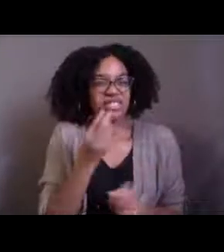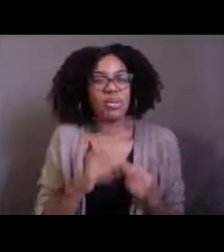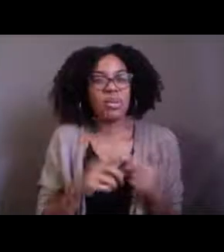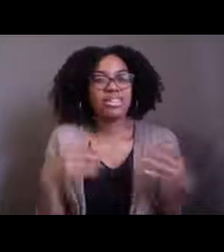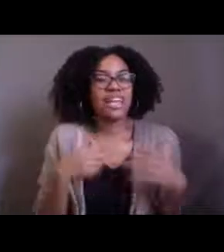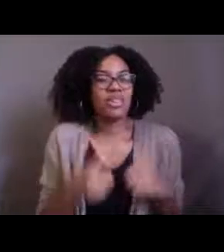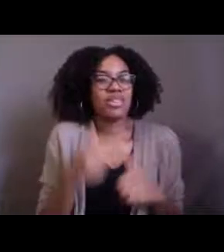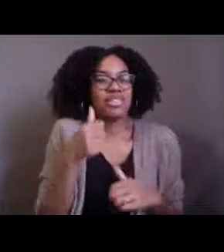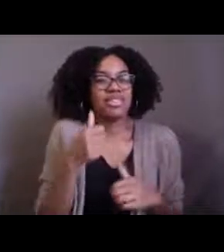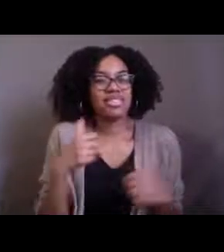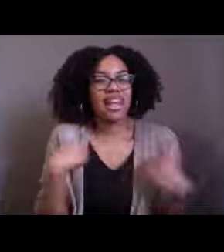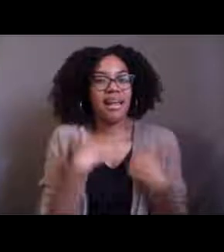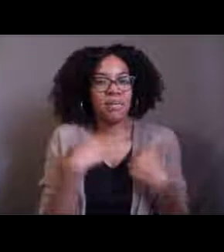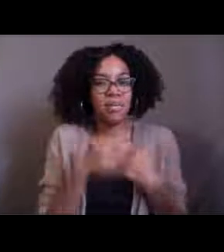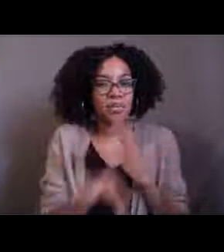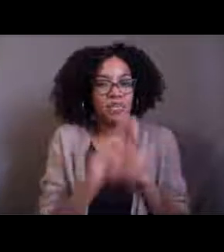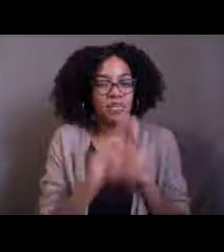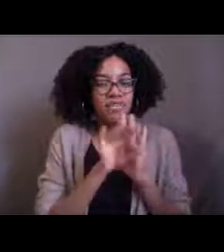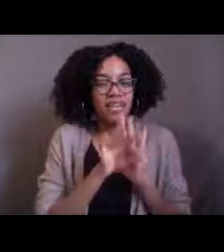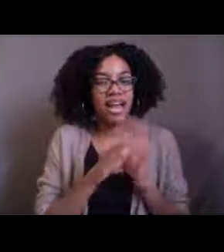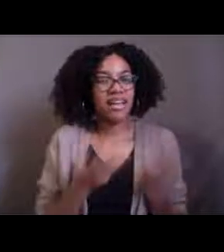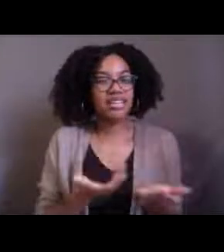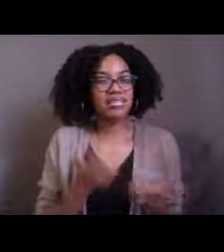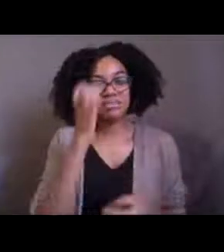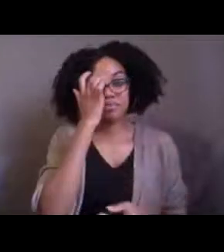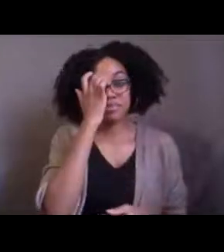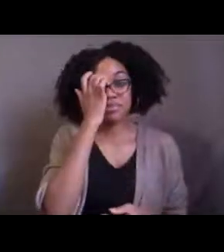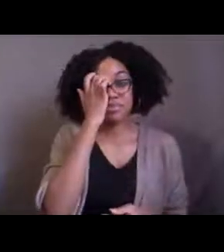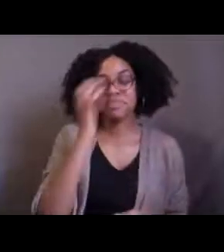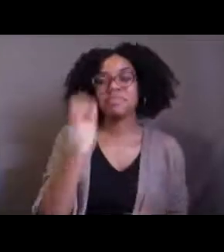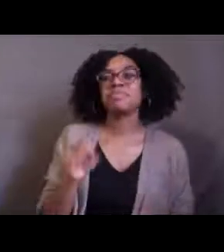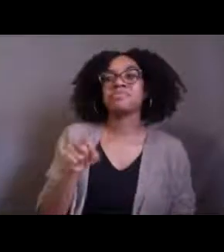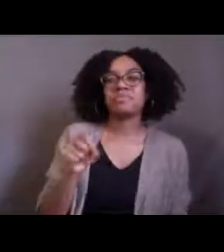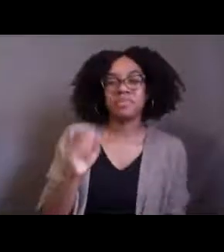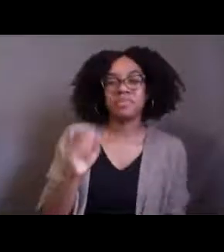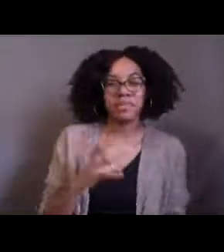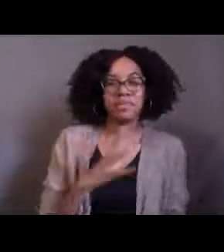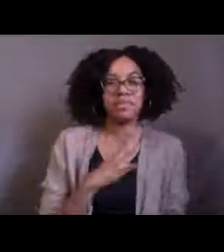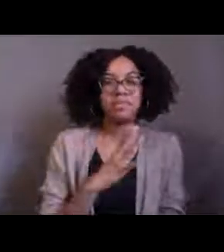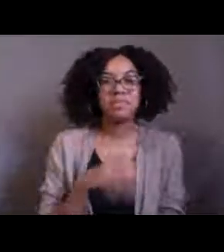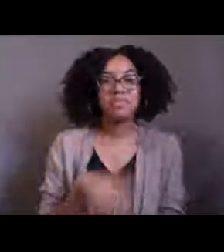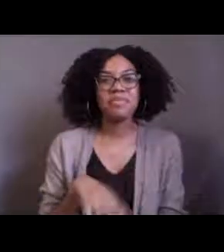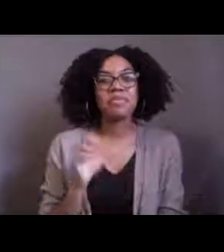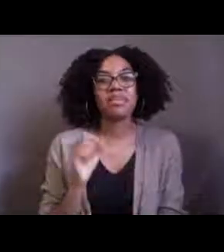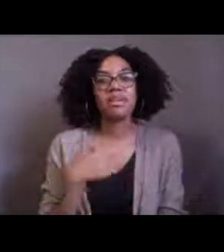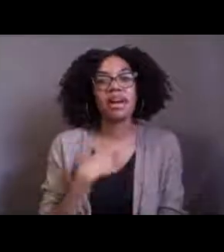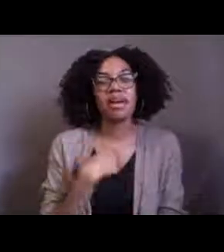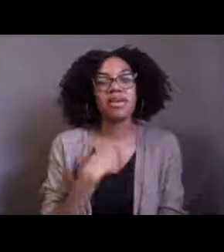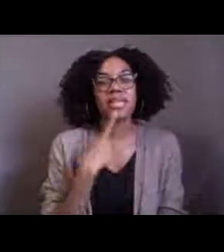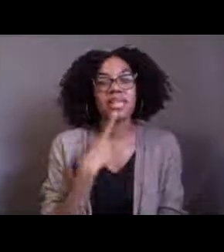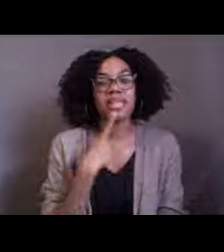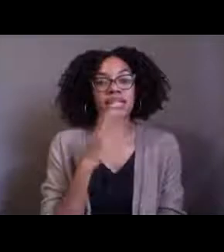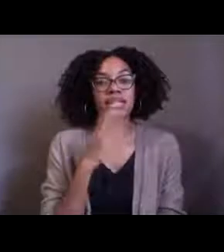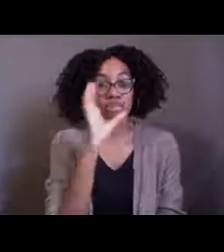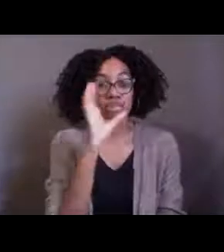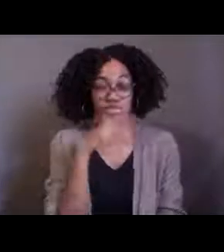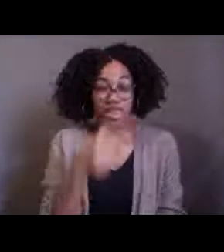This is from Eleanora, sorry. Oh, okay. So I would say the strangest thing I've ever seen were some